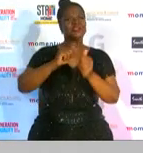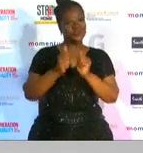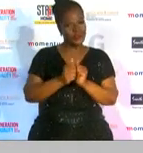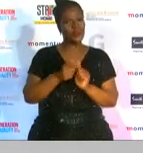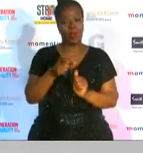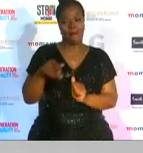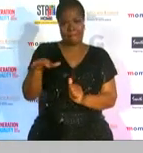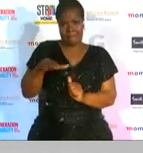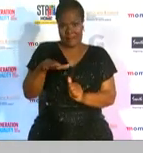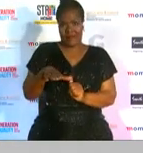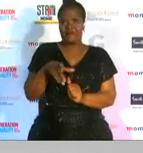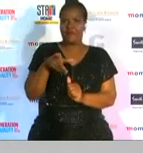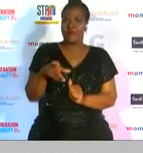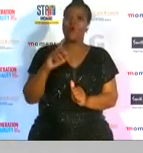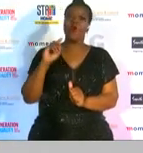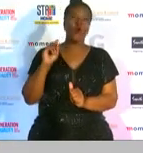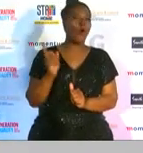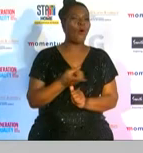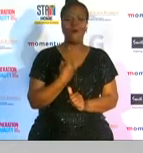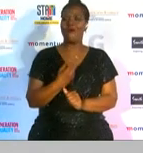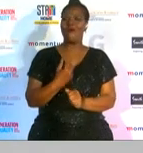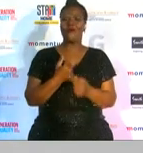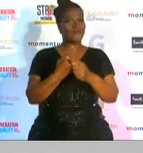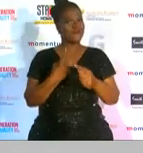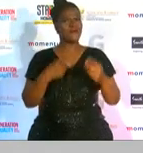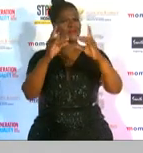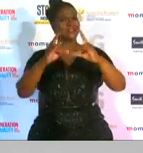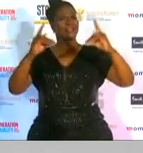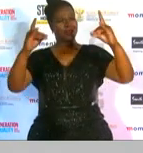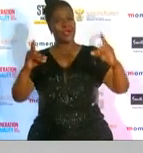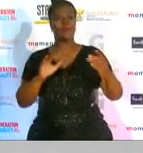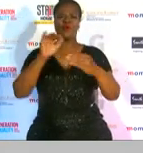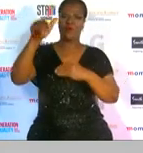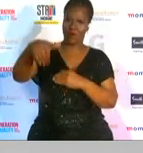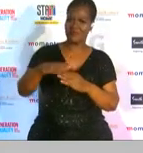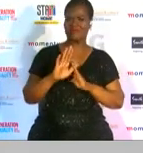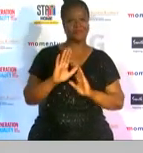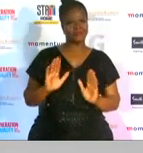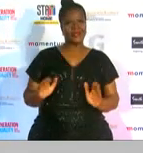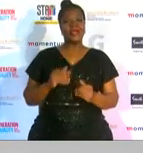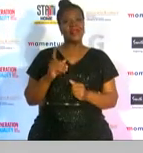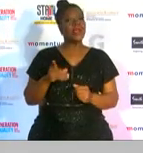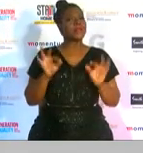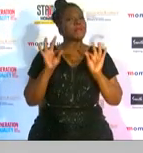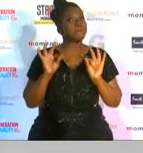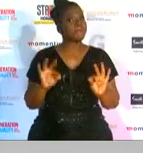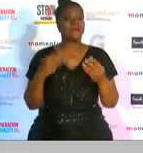sports who are on and off the playing field is quite a remarkable thing that they have done for the past